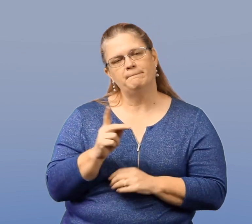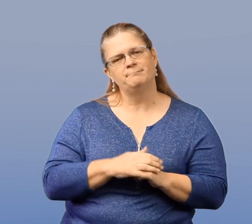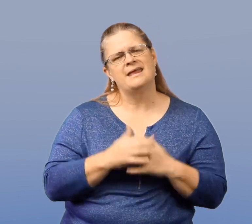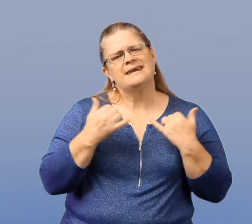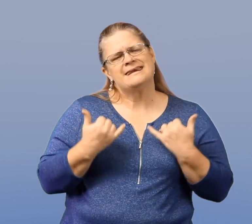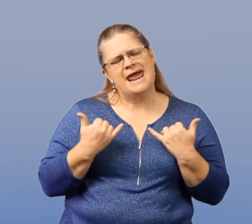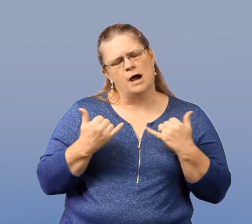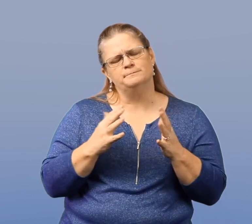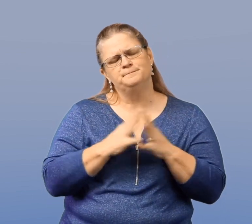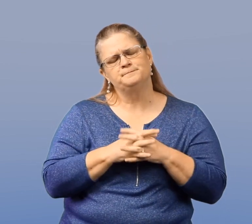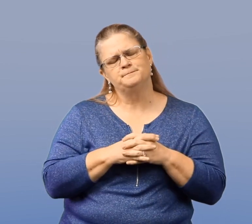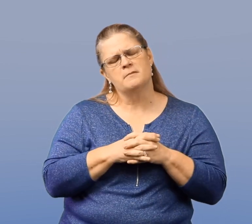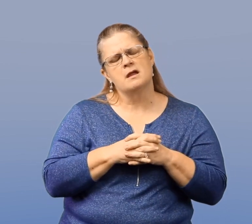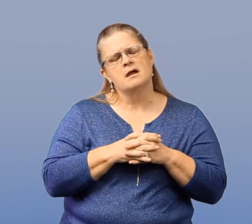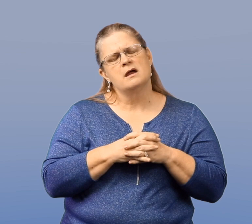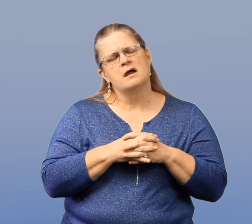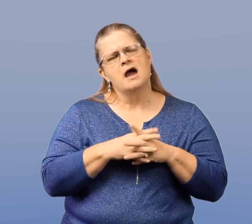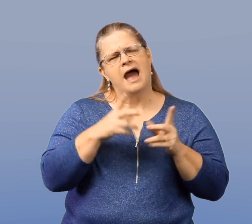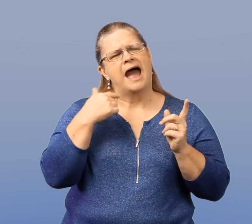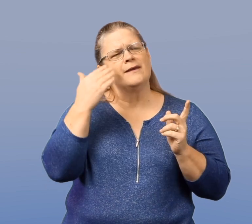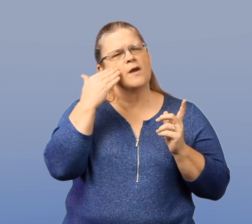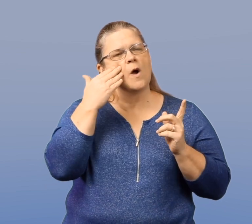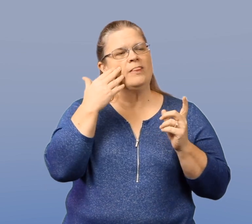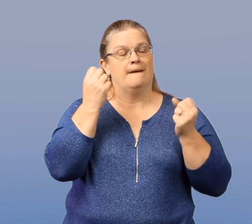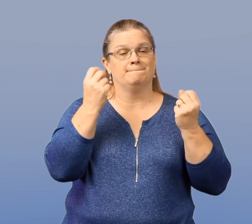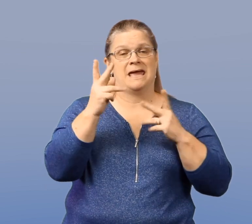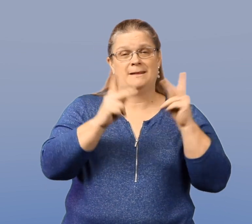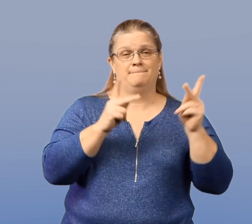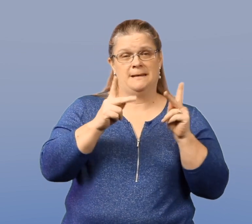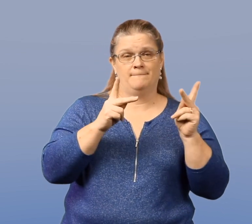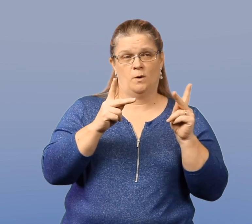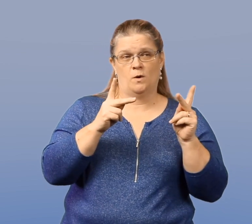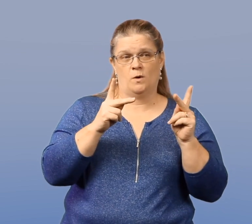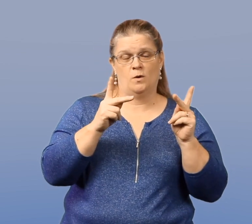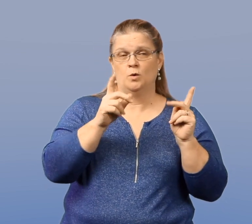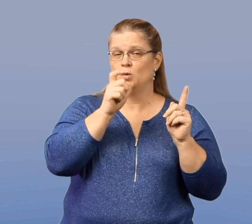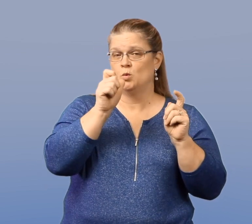Okay, so now, I know that there are many people out there